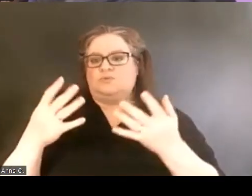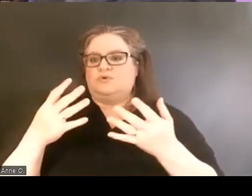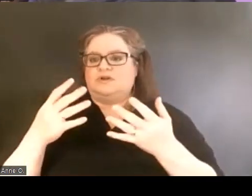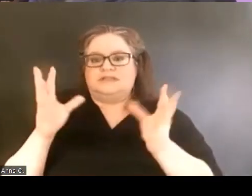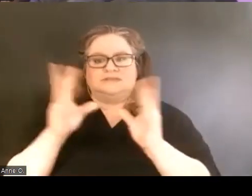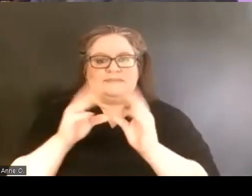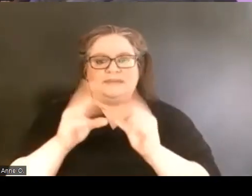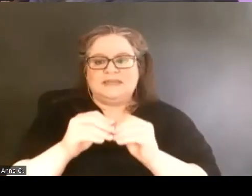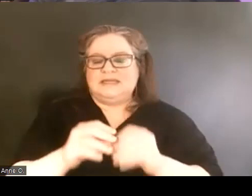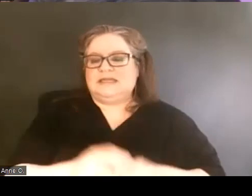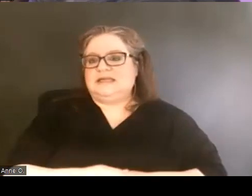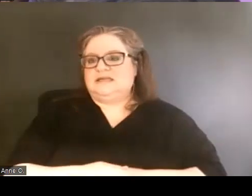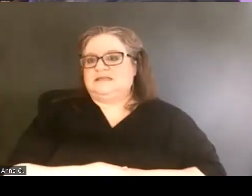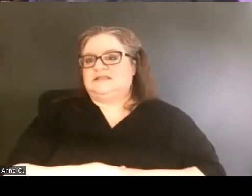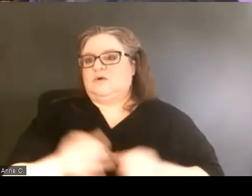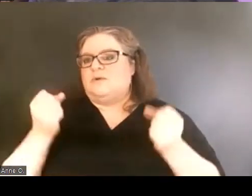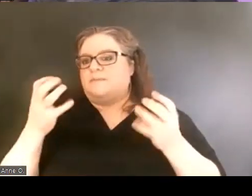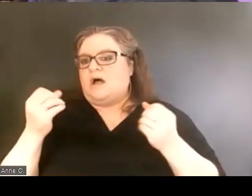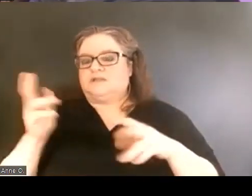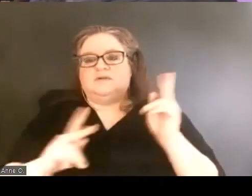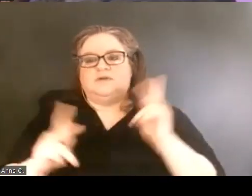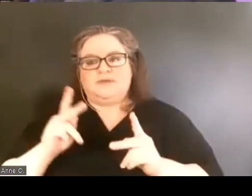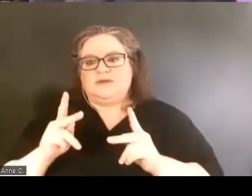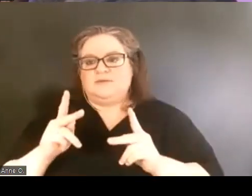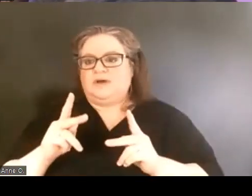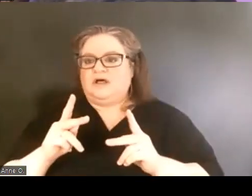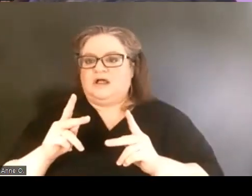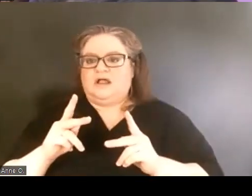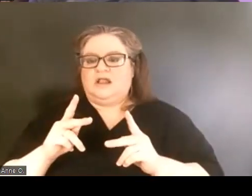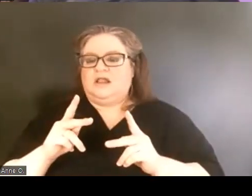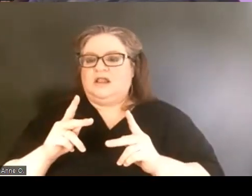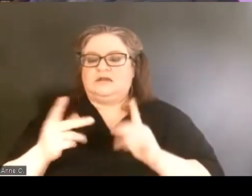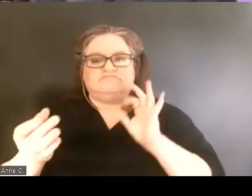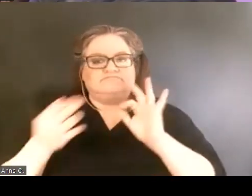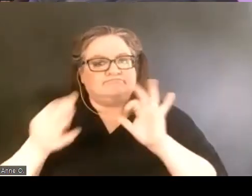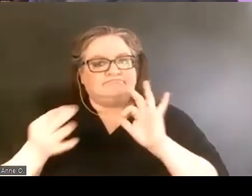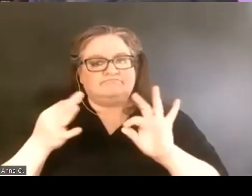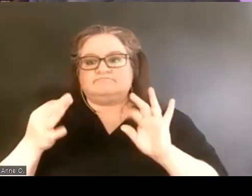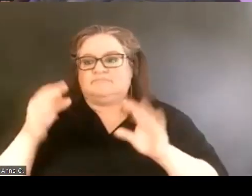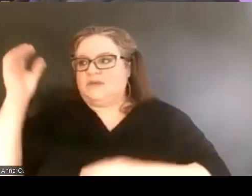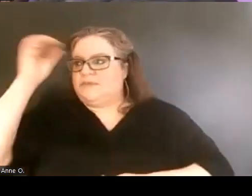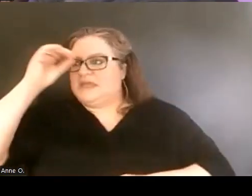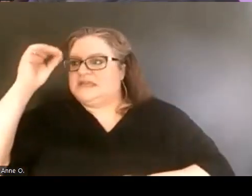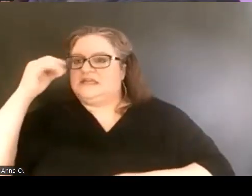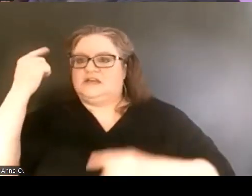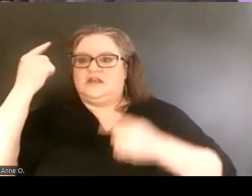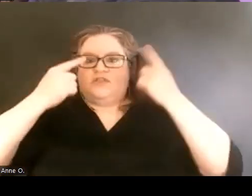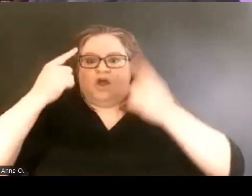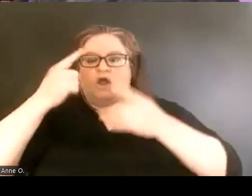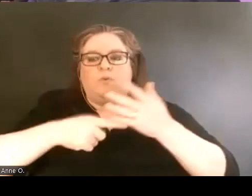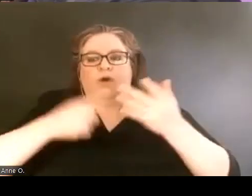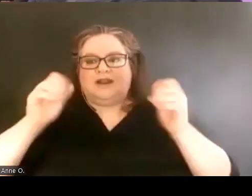There were multiple people giving their opinions and thoughts on what this can and should look like